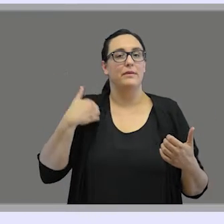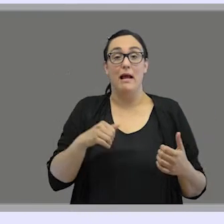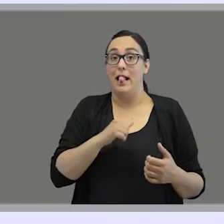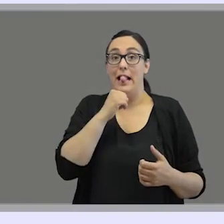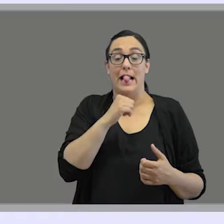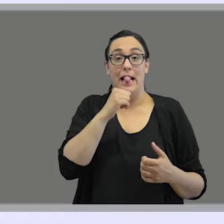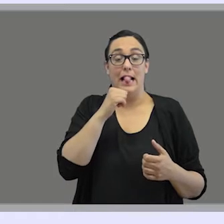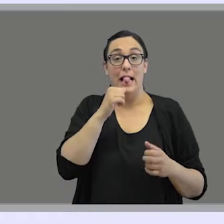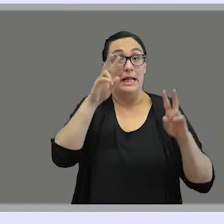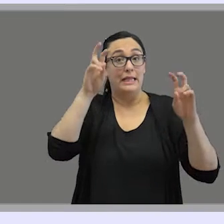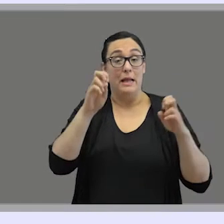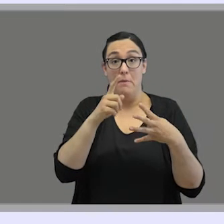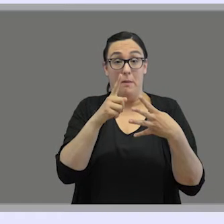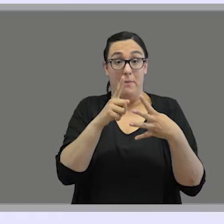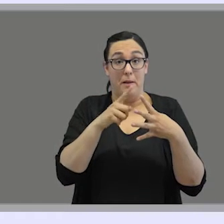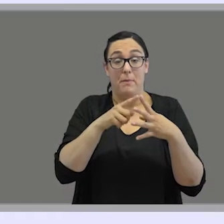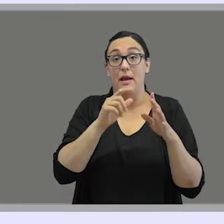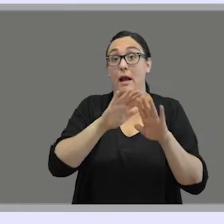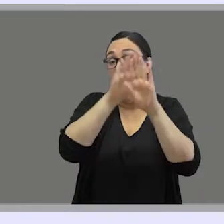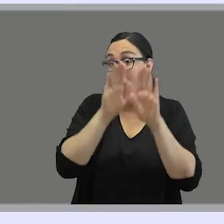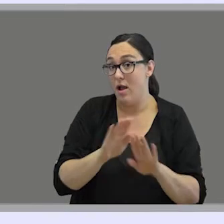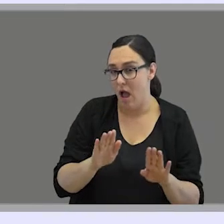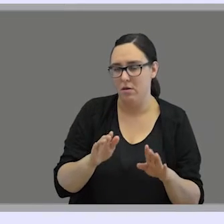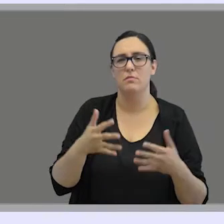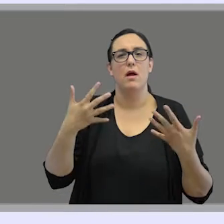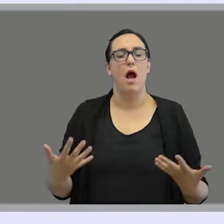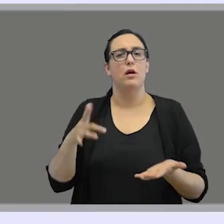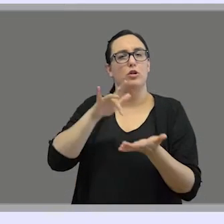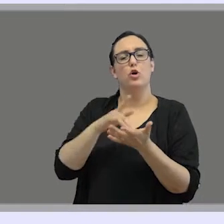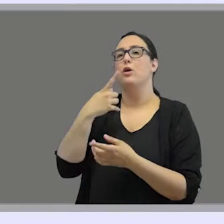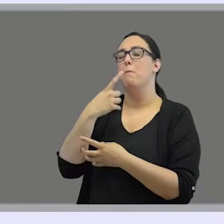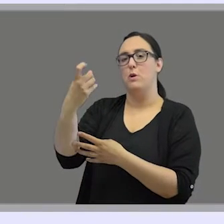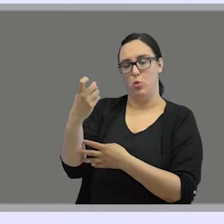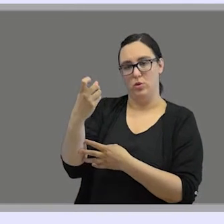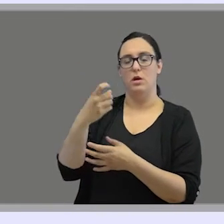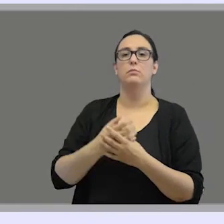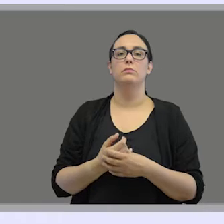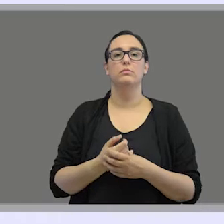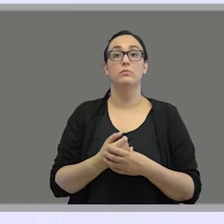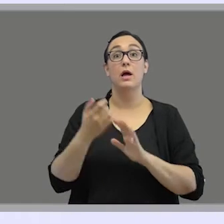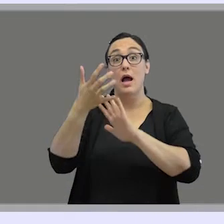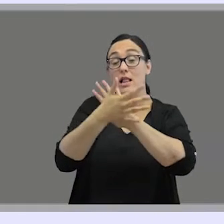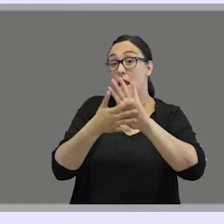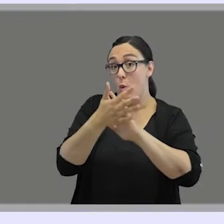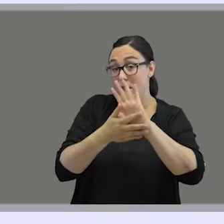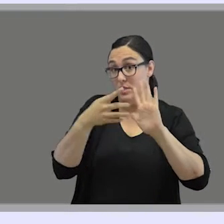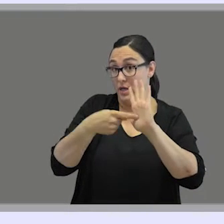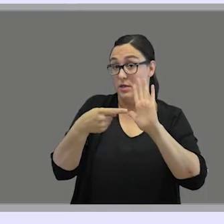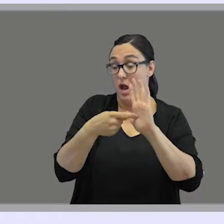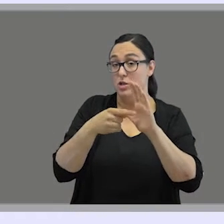Now that we are at the end of the first section, I have a question for you: READ SLIDE